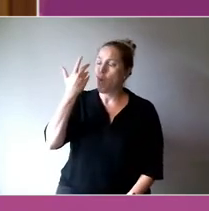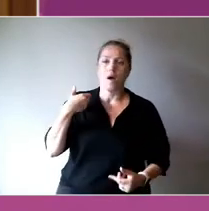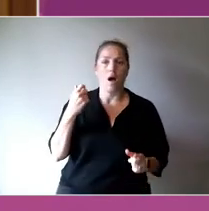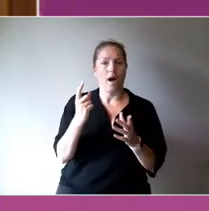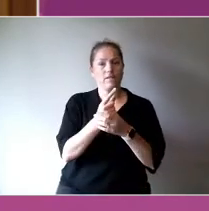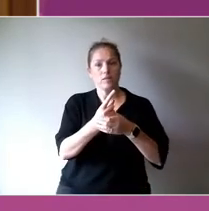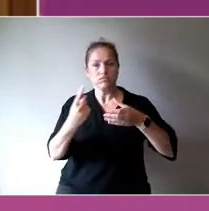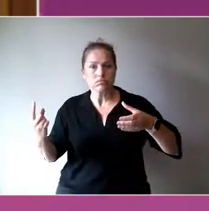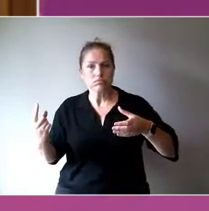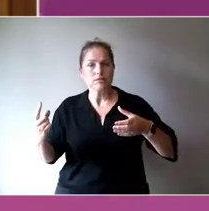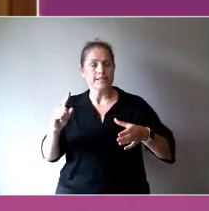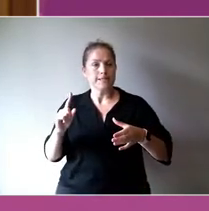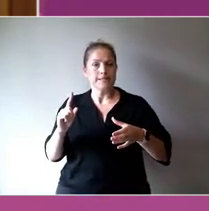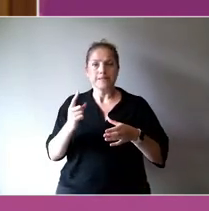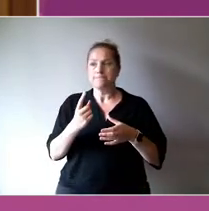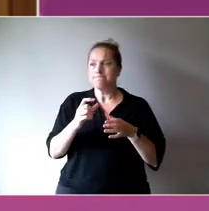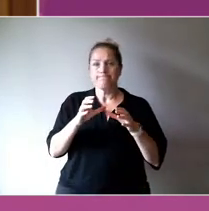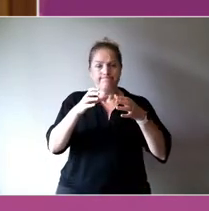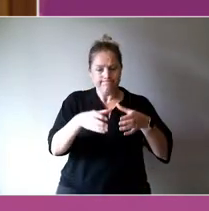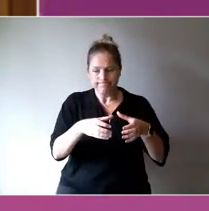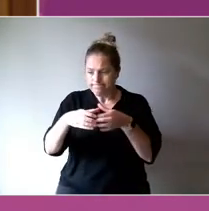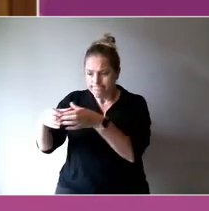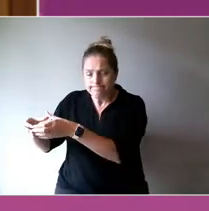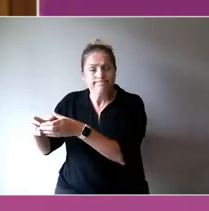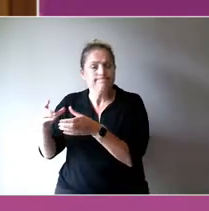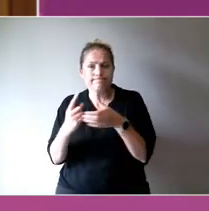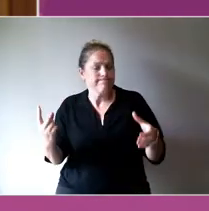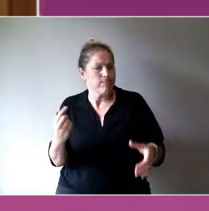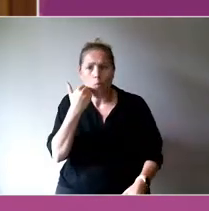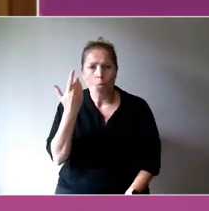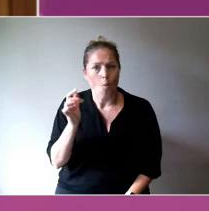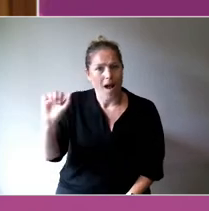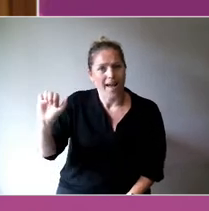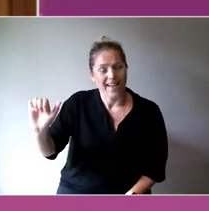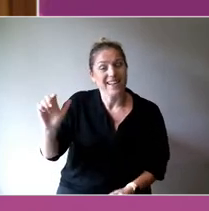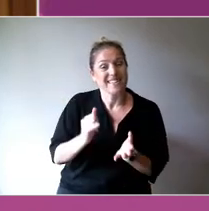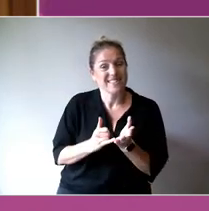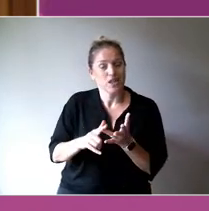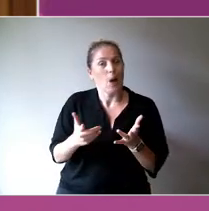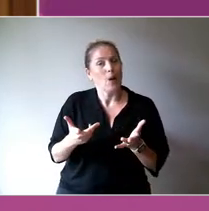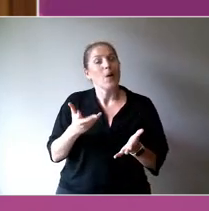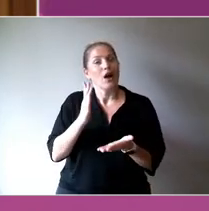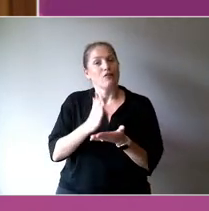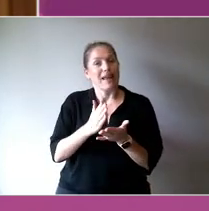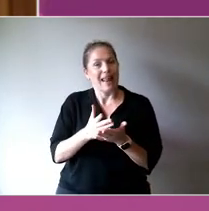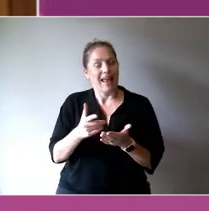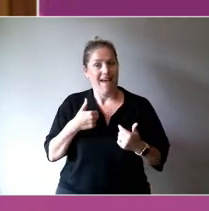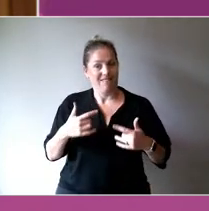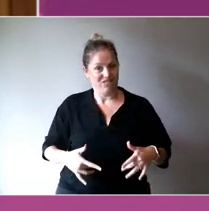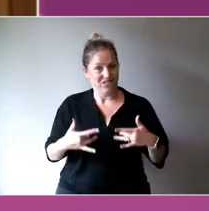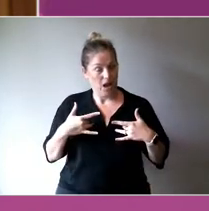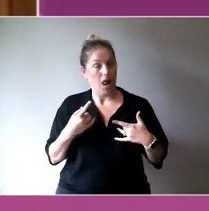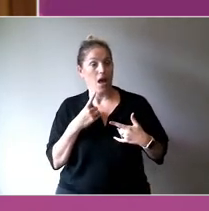And one of the things I've seen work in practice is the use of art as a tool for developing